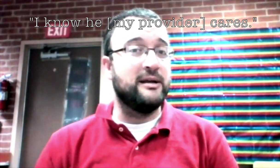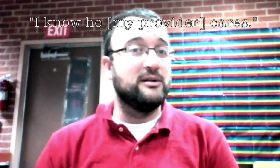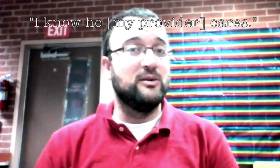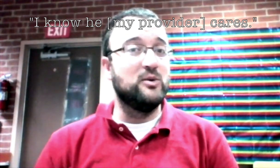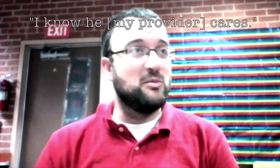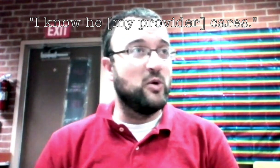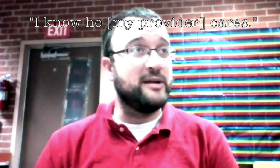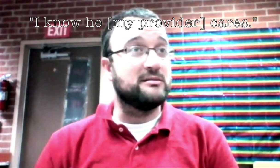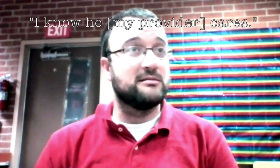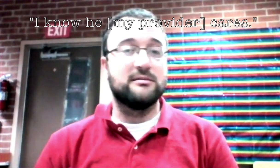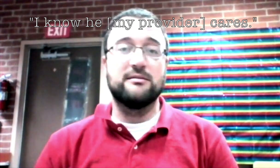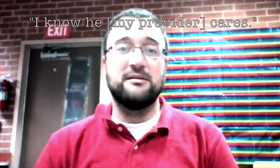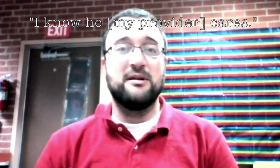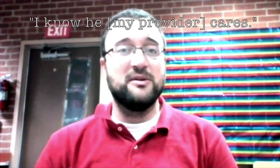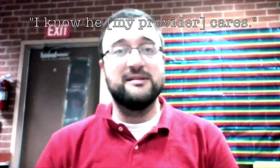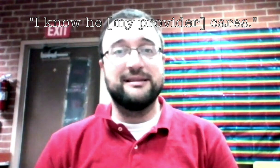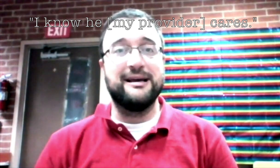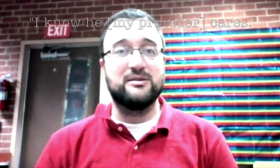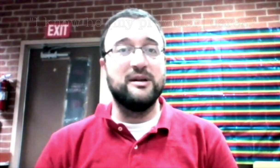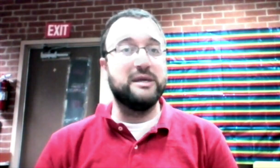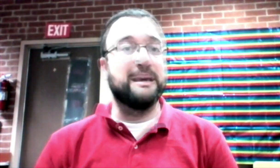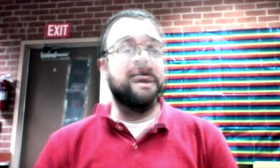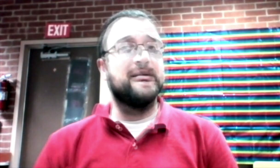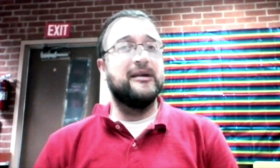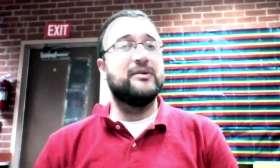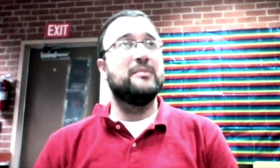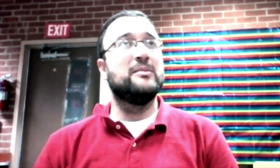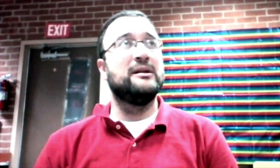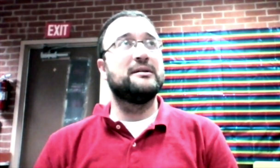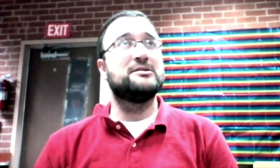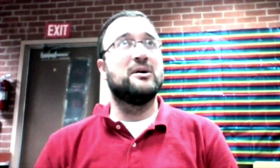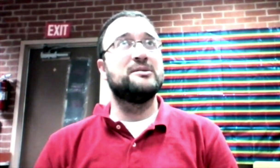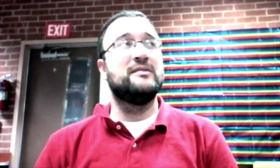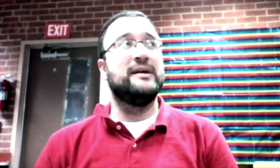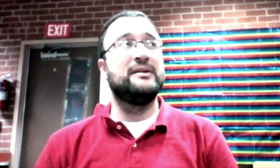lose some weight." You know things like that. So I know he cares. I thank my lucky stars that I've had